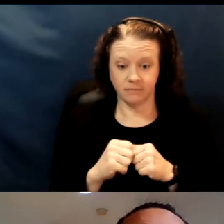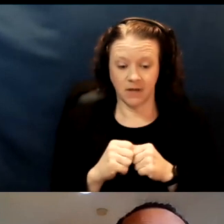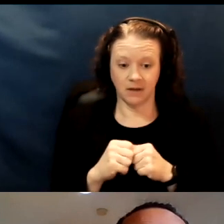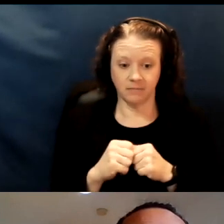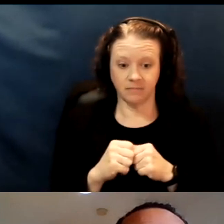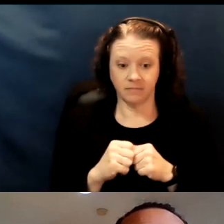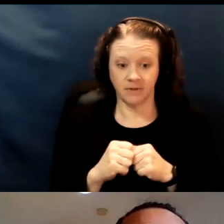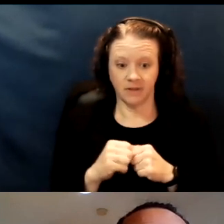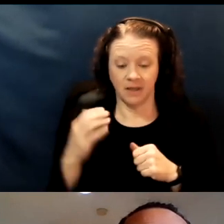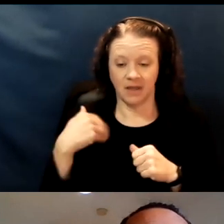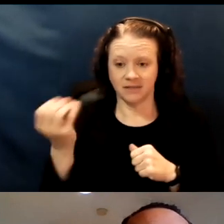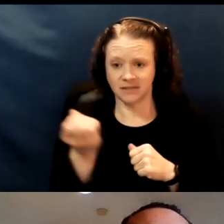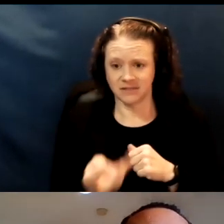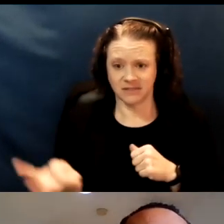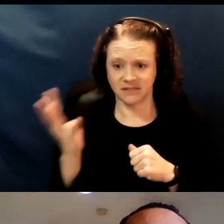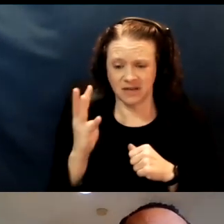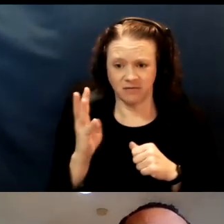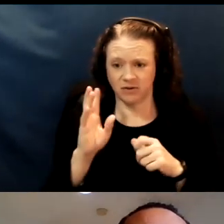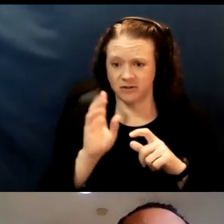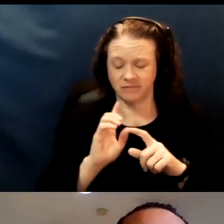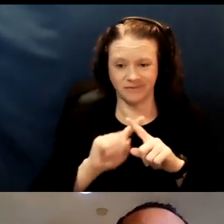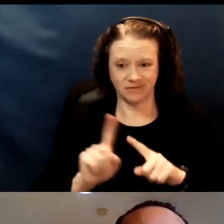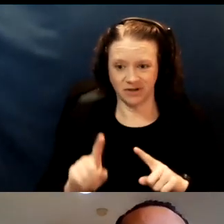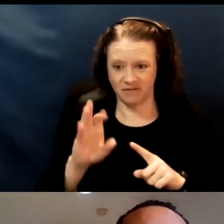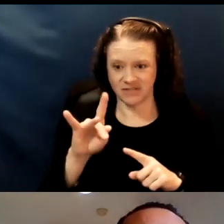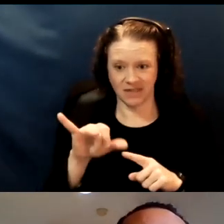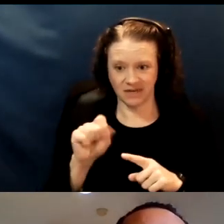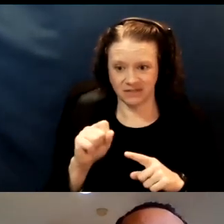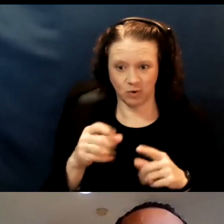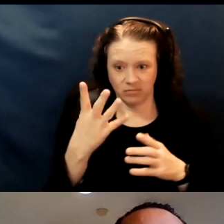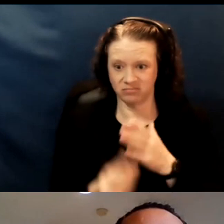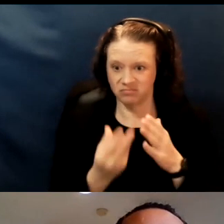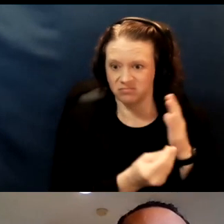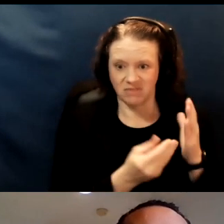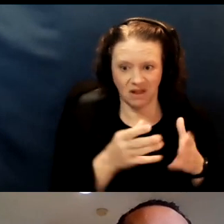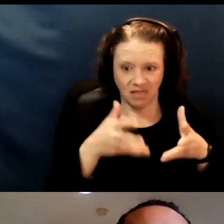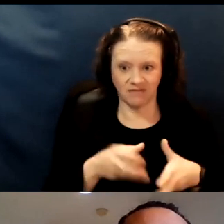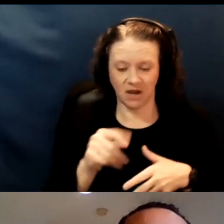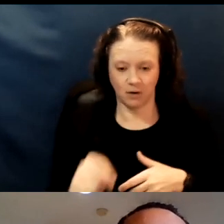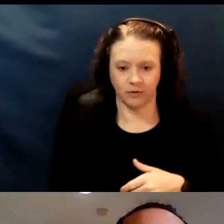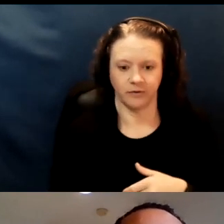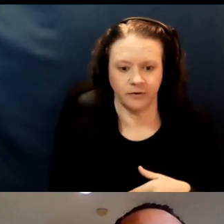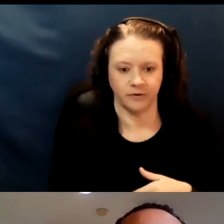left out a number of them. So created partnerships with several pharmacies that you can see listed here,